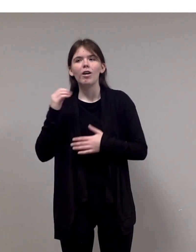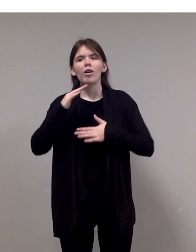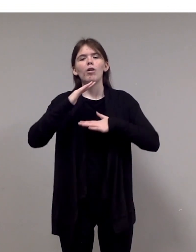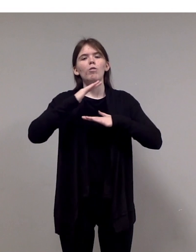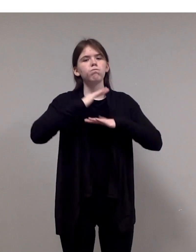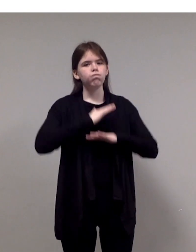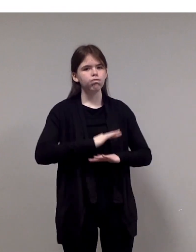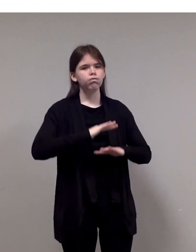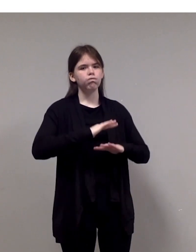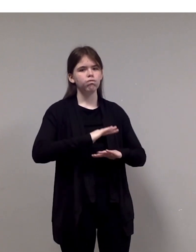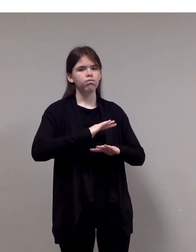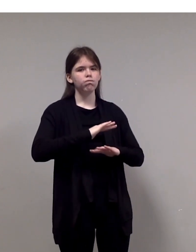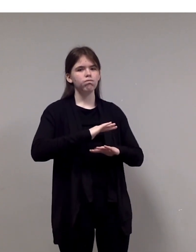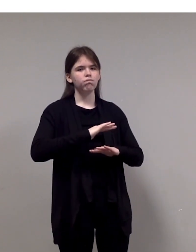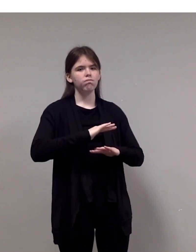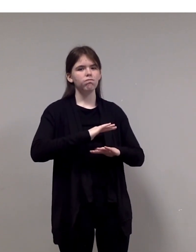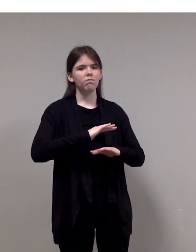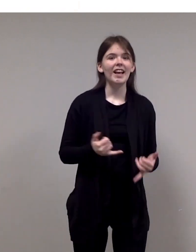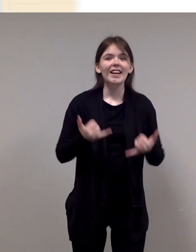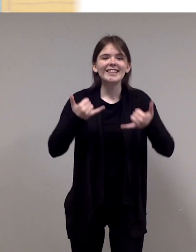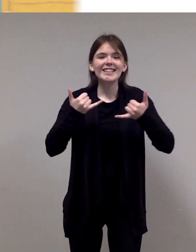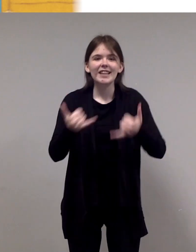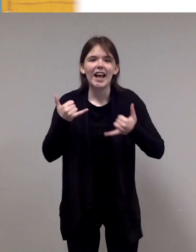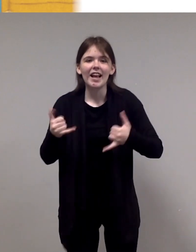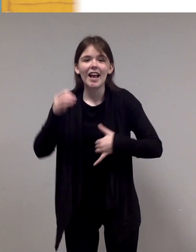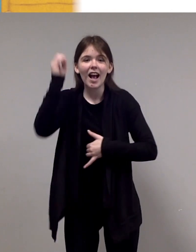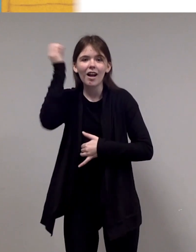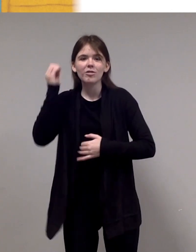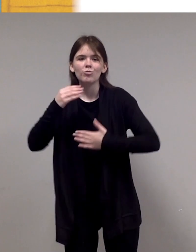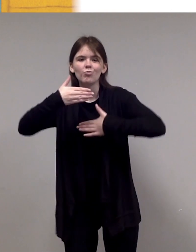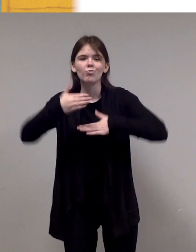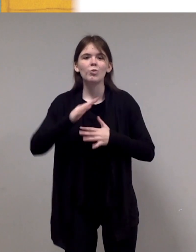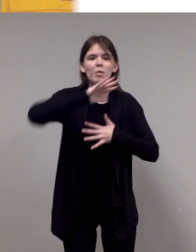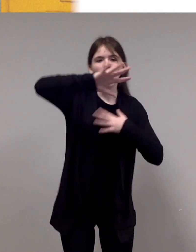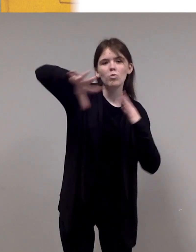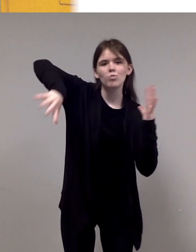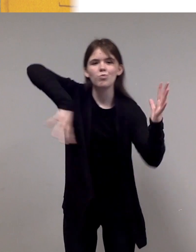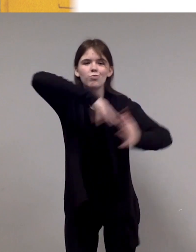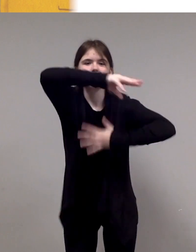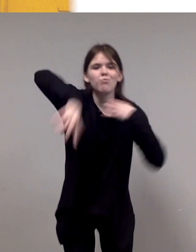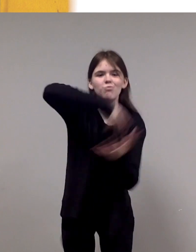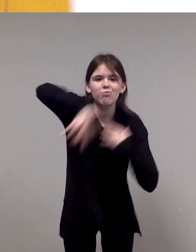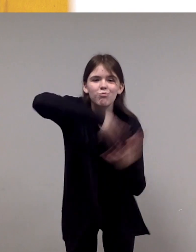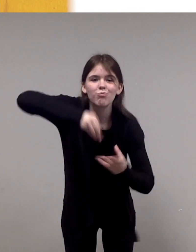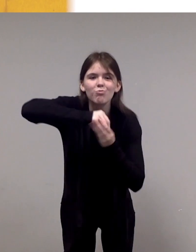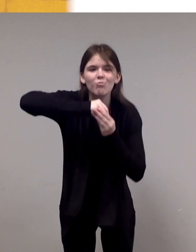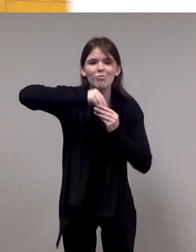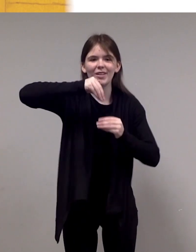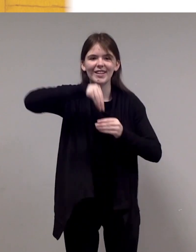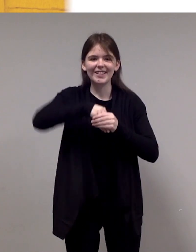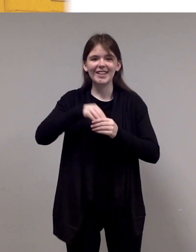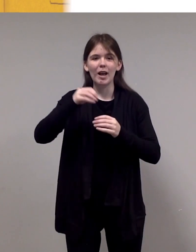Today, Esther's room is transformed into a space centre,